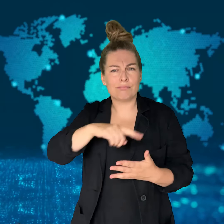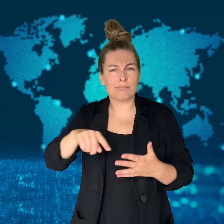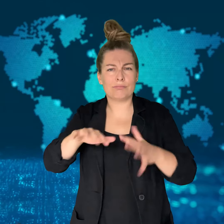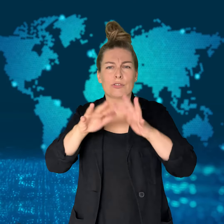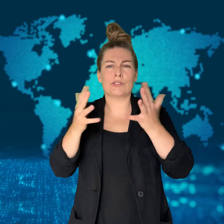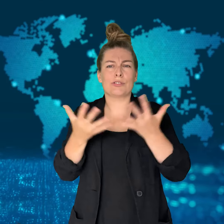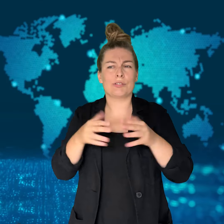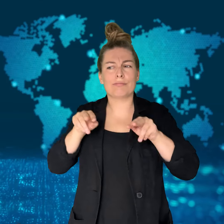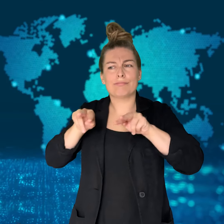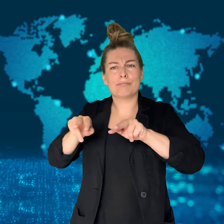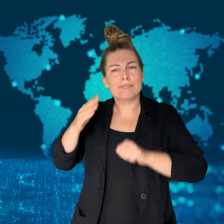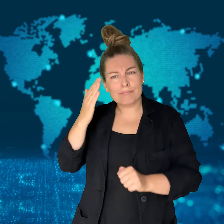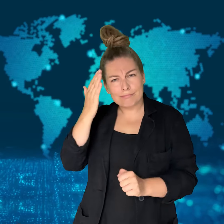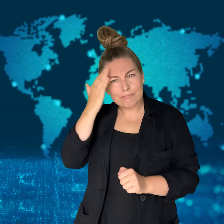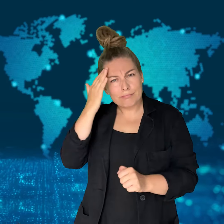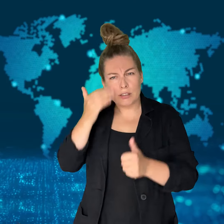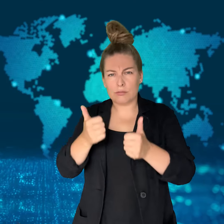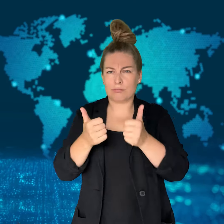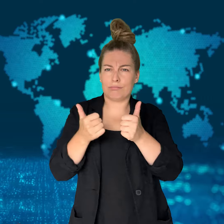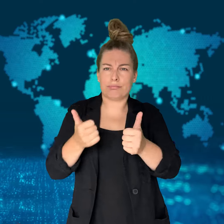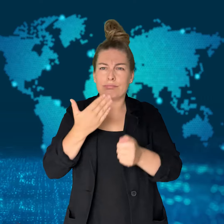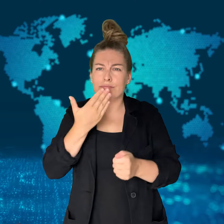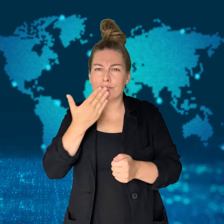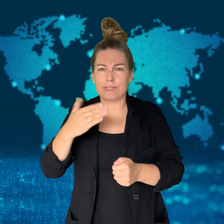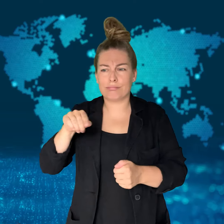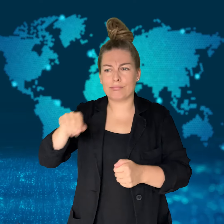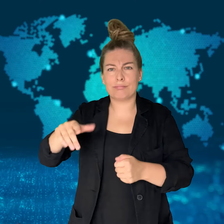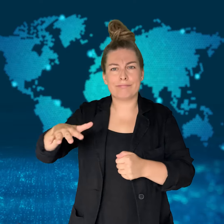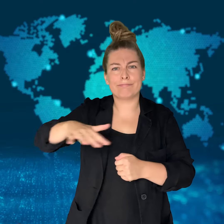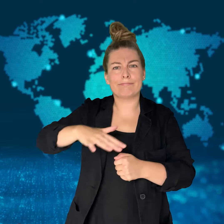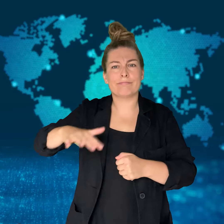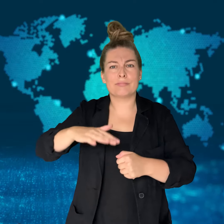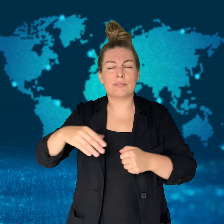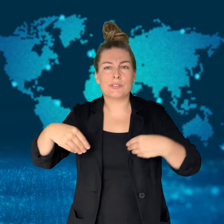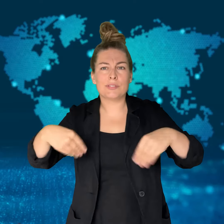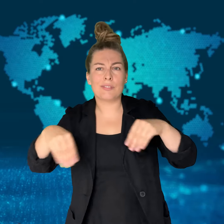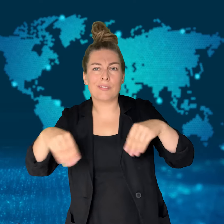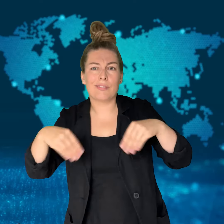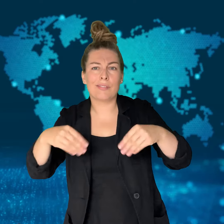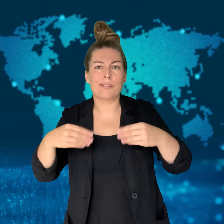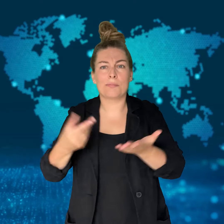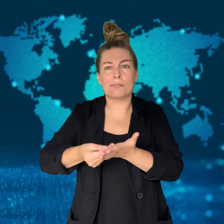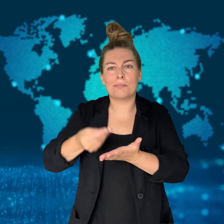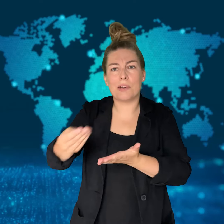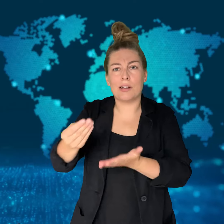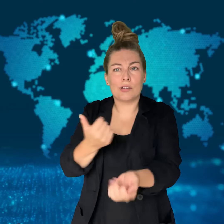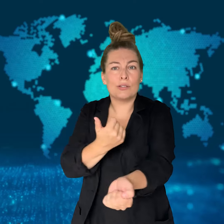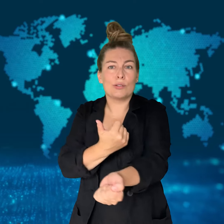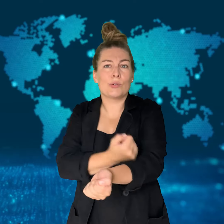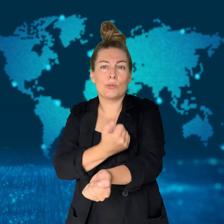South Africa is well known as a huge drug transit with